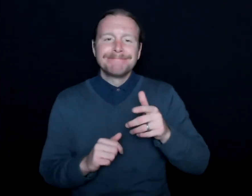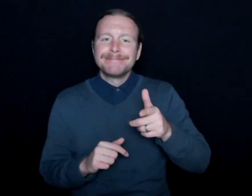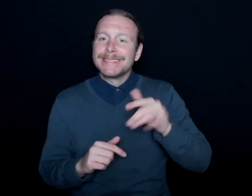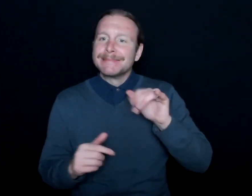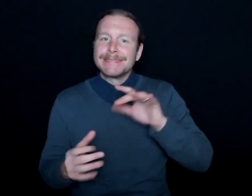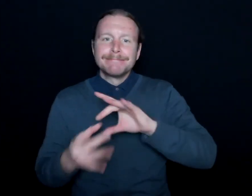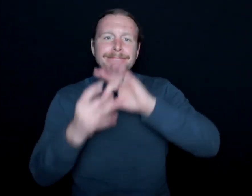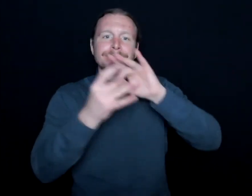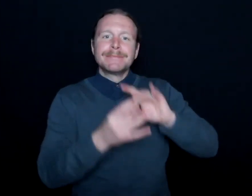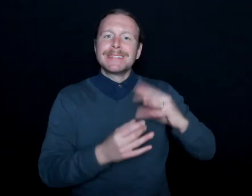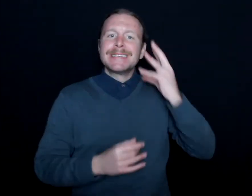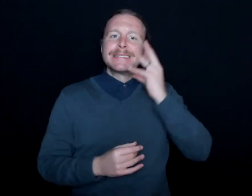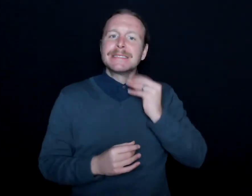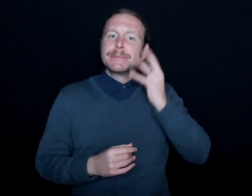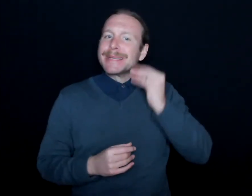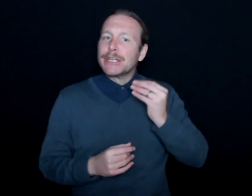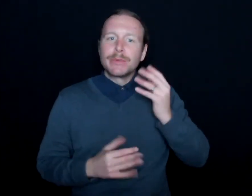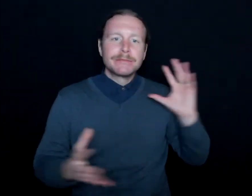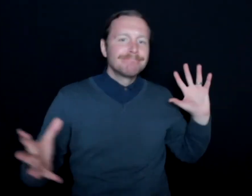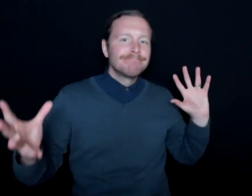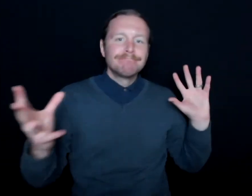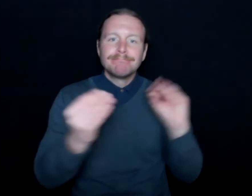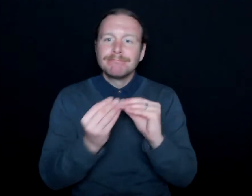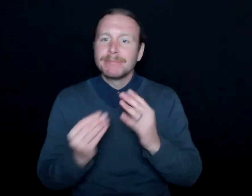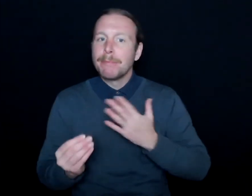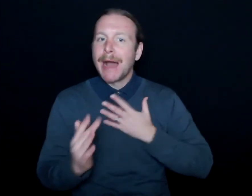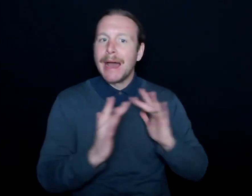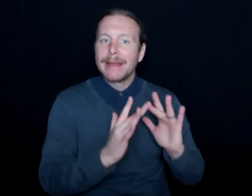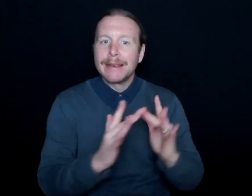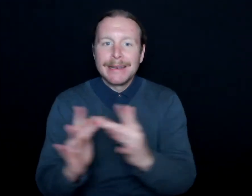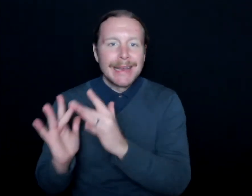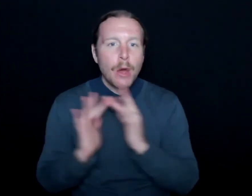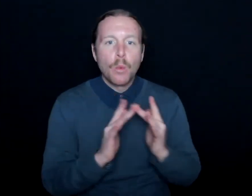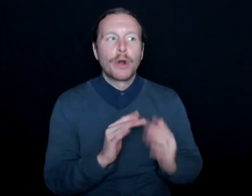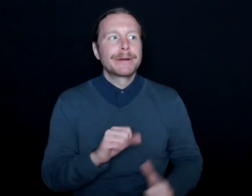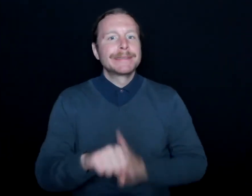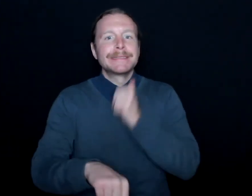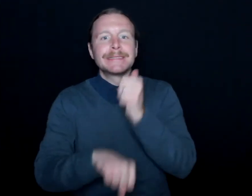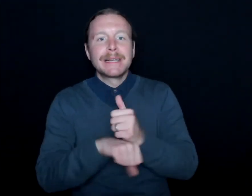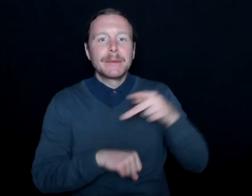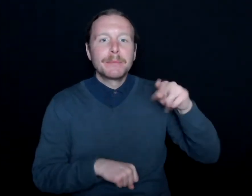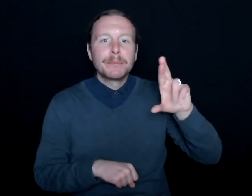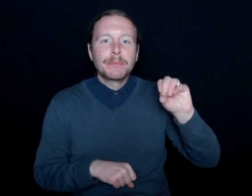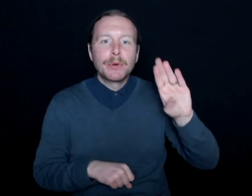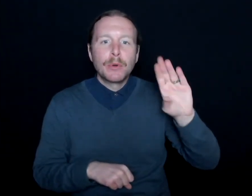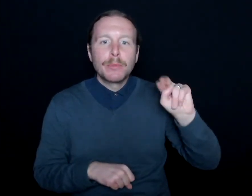And I talked about how my networking and setting up pro bono services throughout the city of Milwaukee